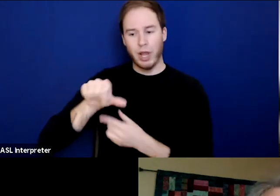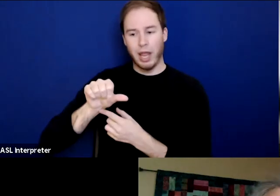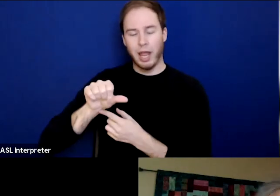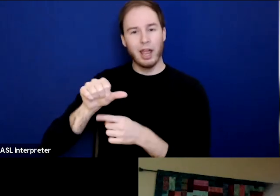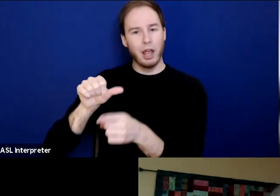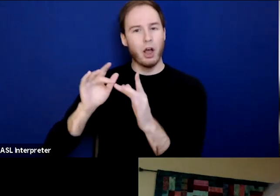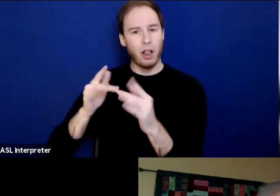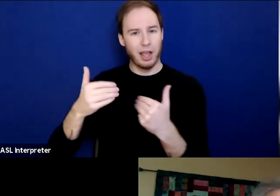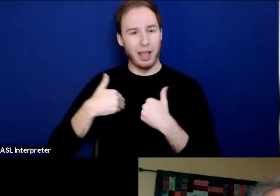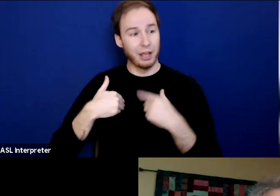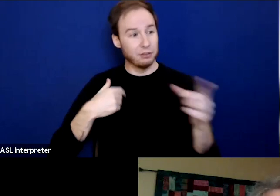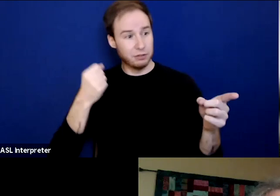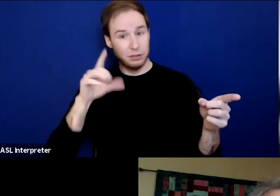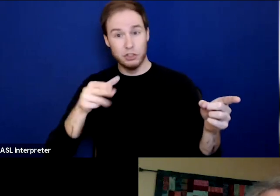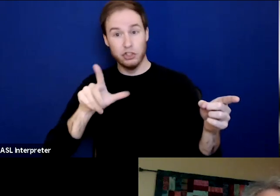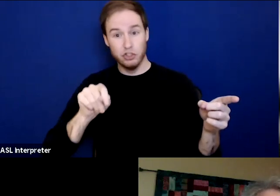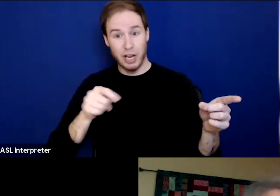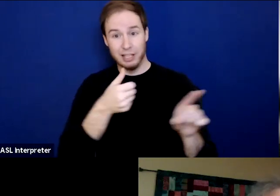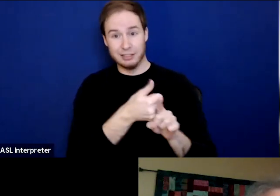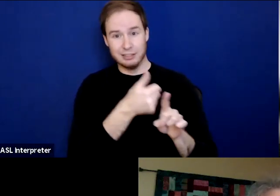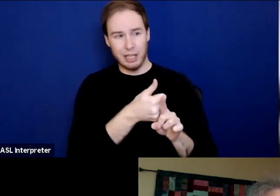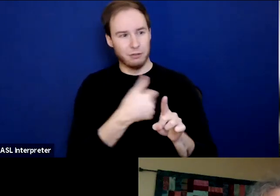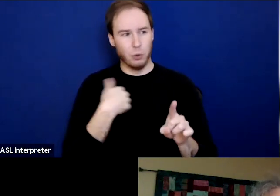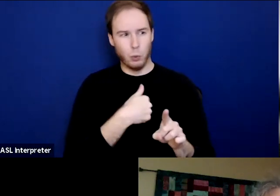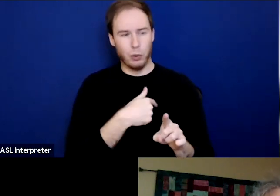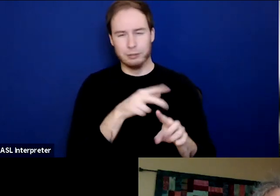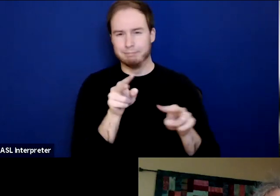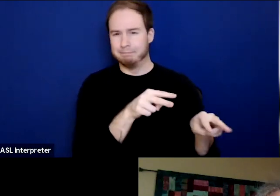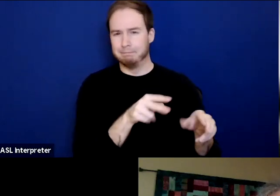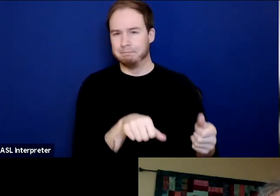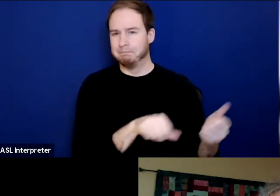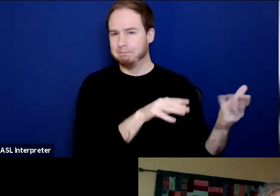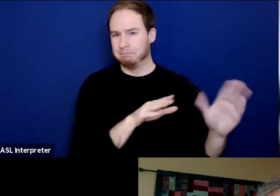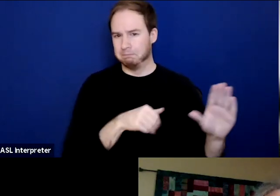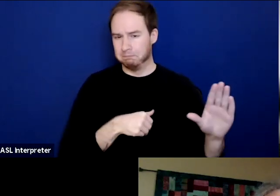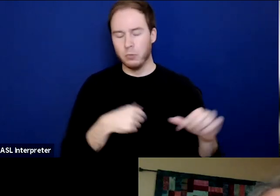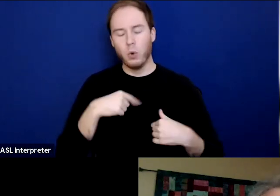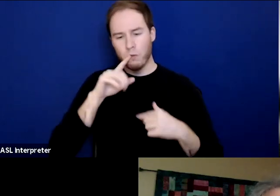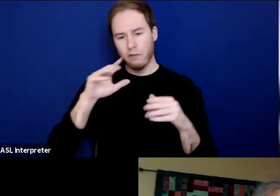the chat box is not actually something we're going to be using. But we'll be looking in the Q&A box.